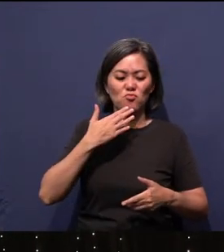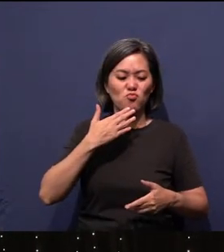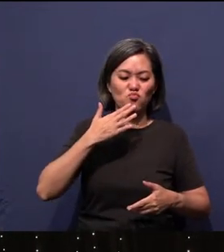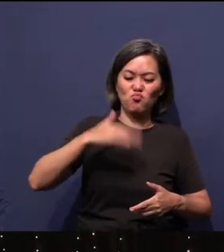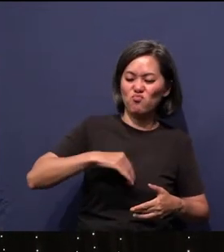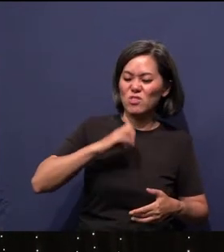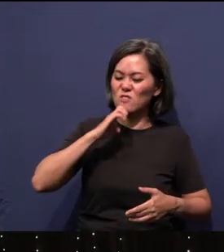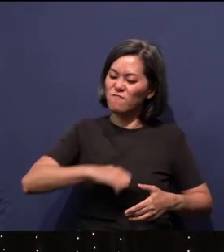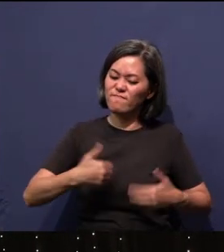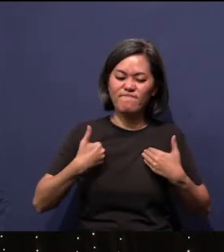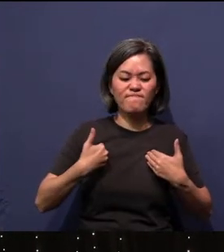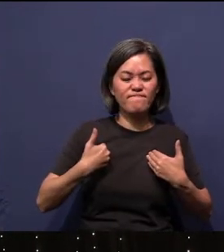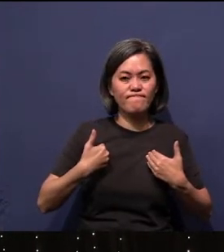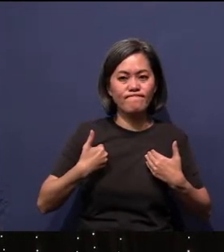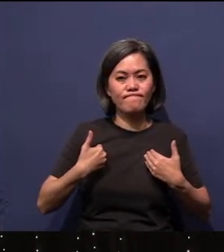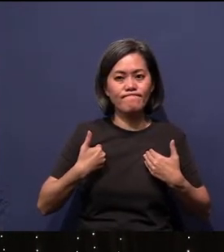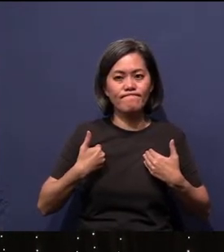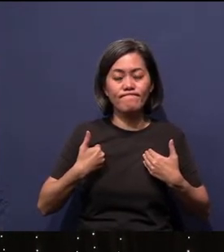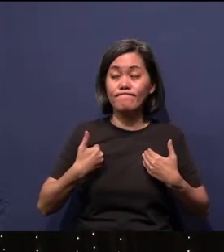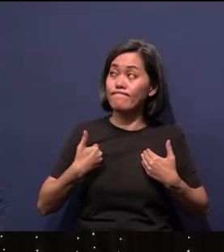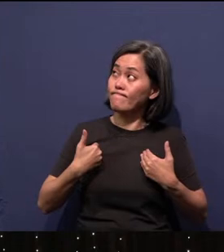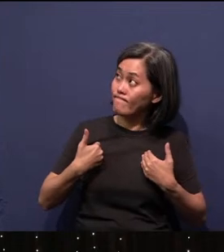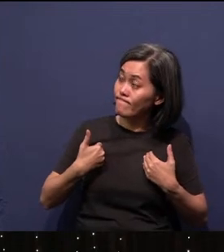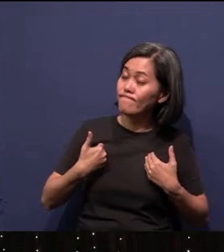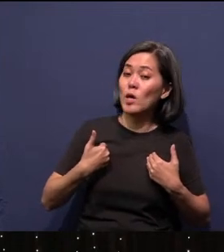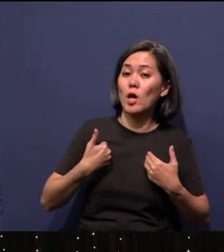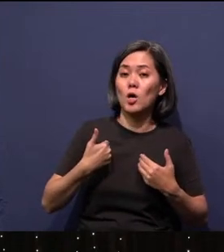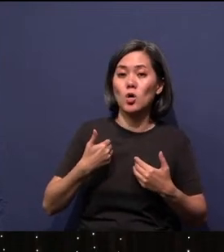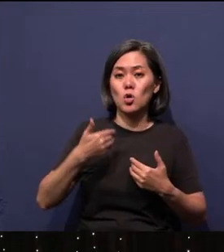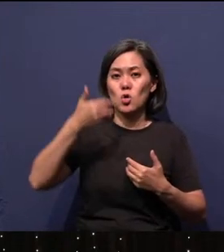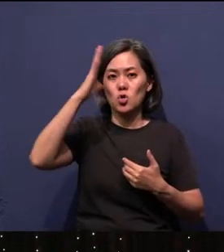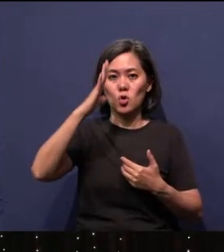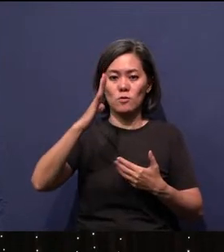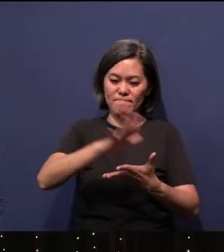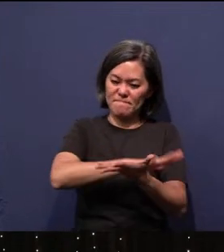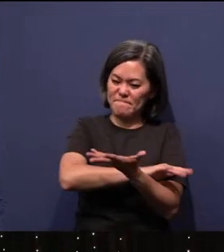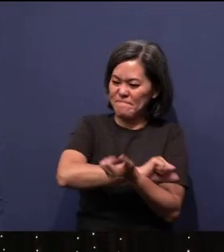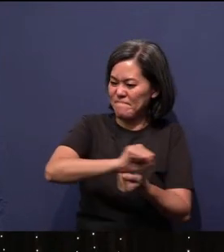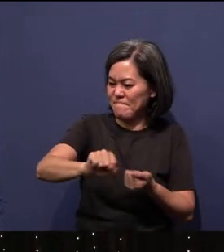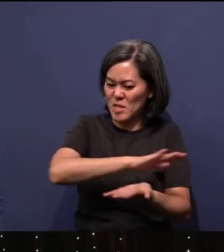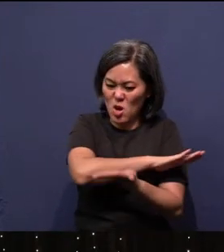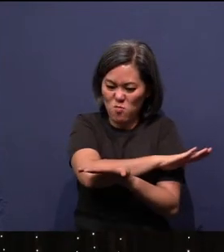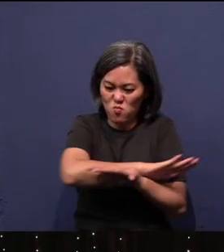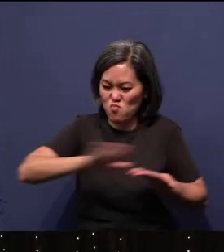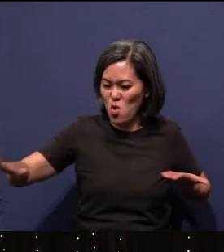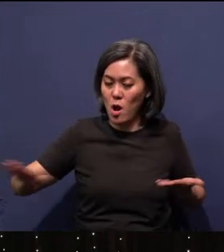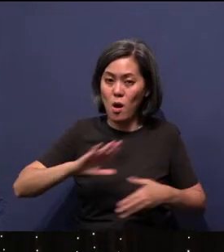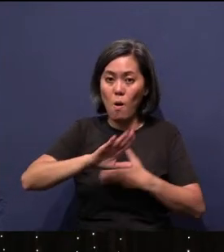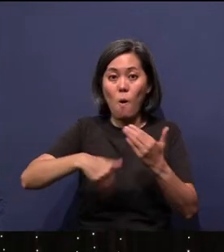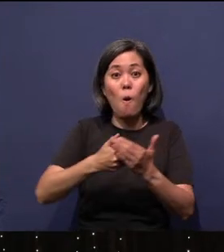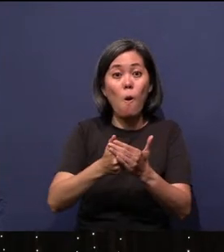And then it became bad. And God annihilated all of men. And they were... Oh, I